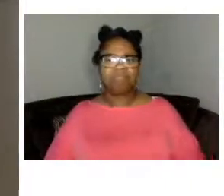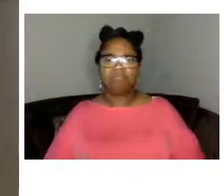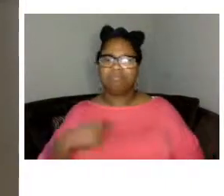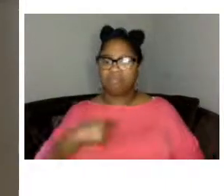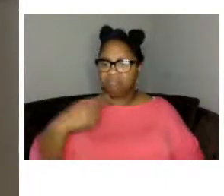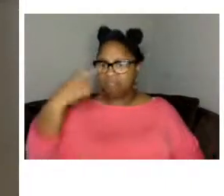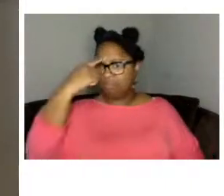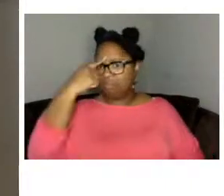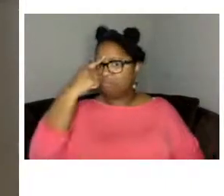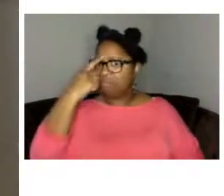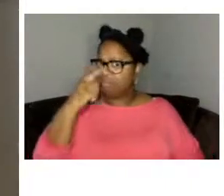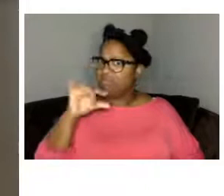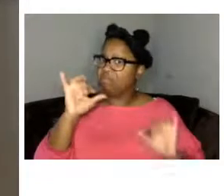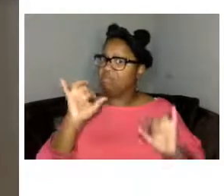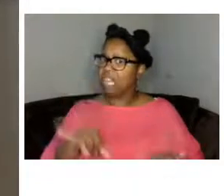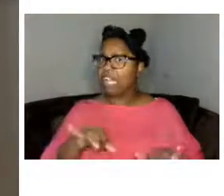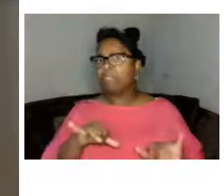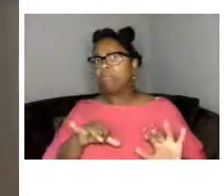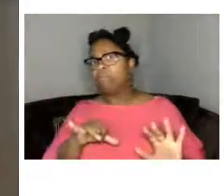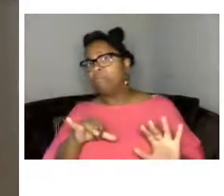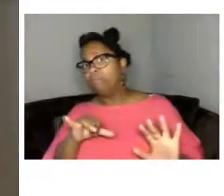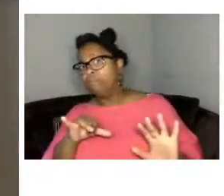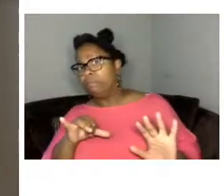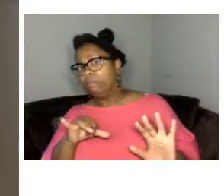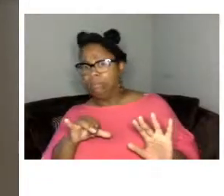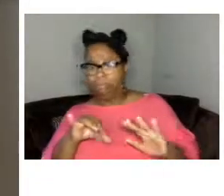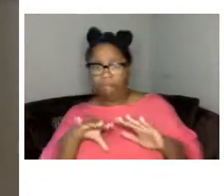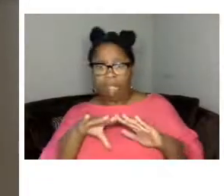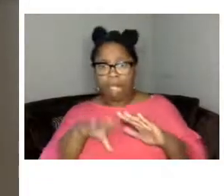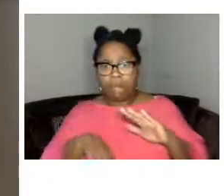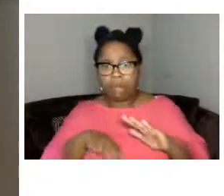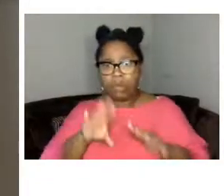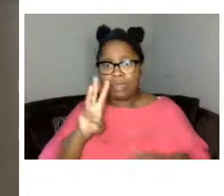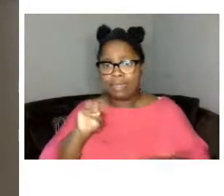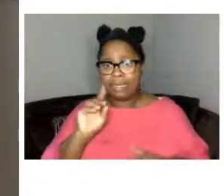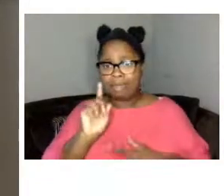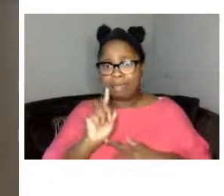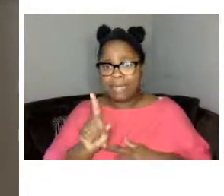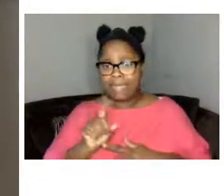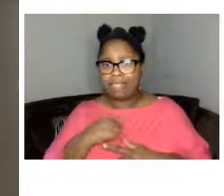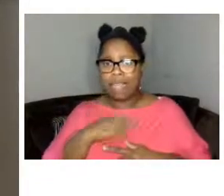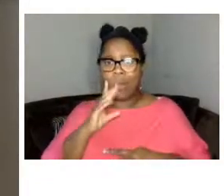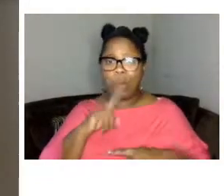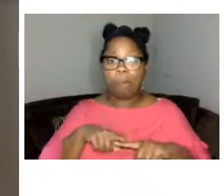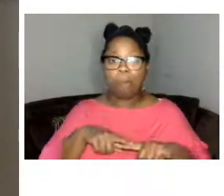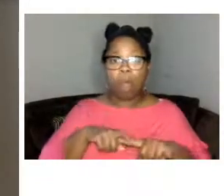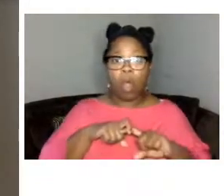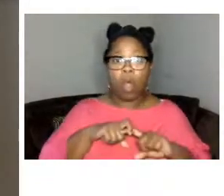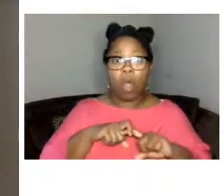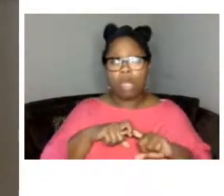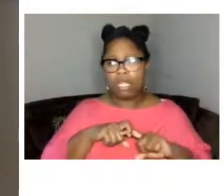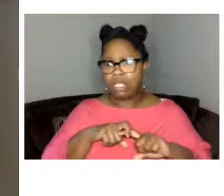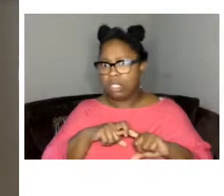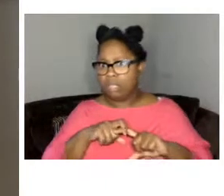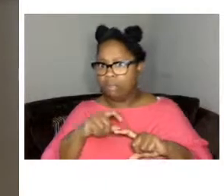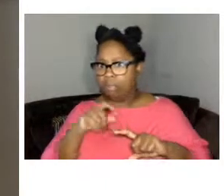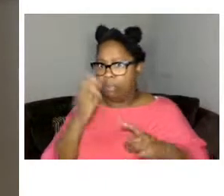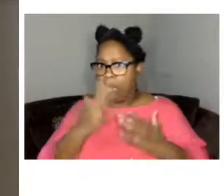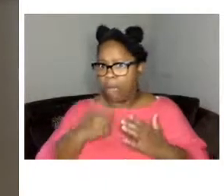in just under the hour and i will pause for a moment in case there's anything i've forgotten to mention